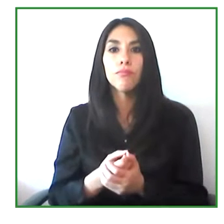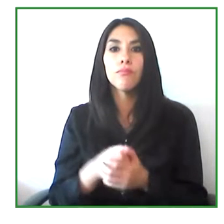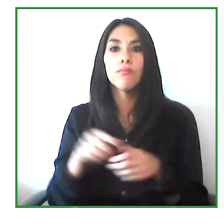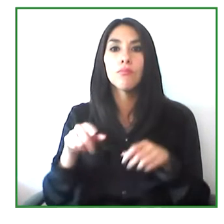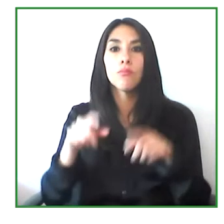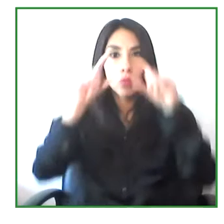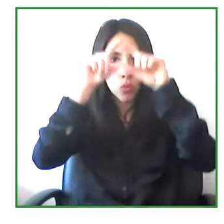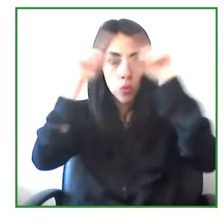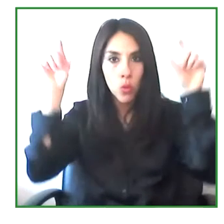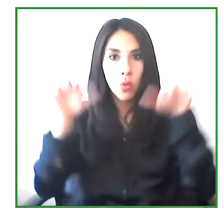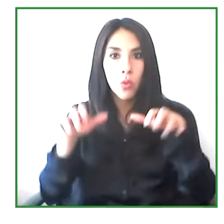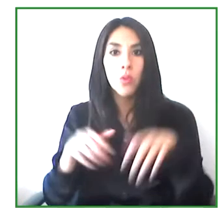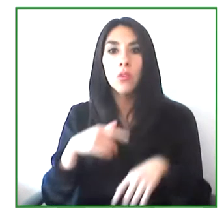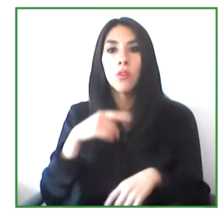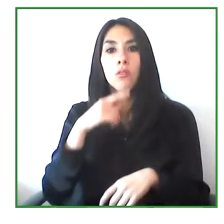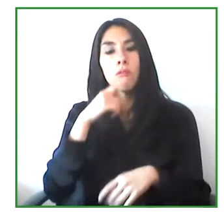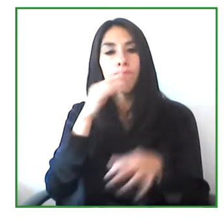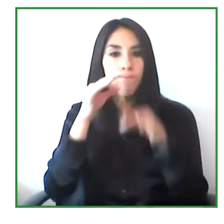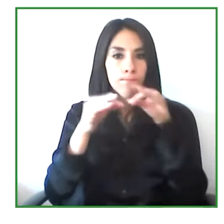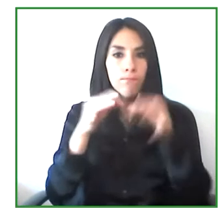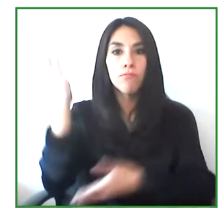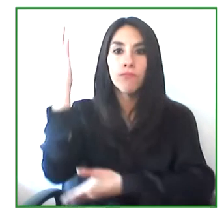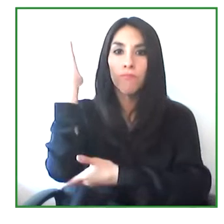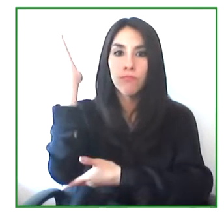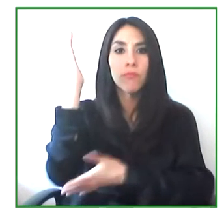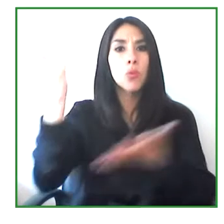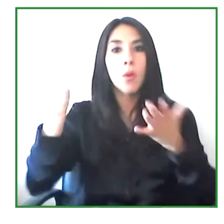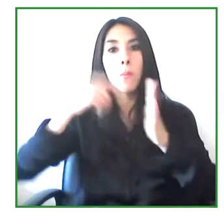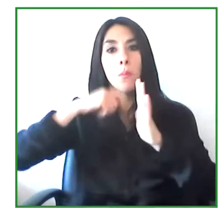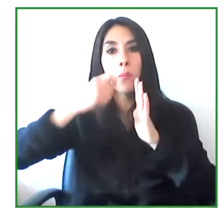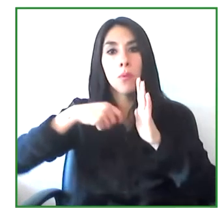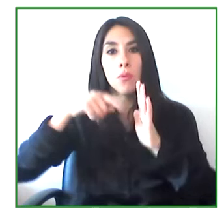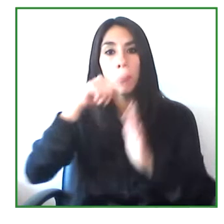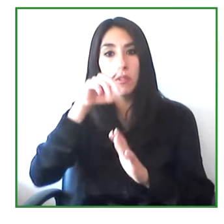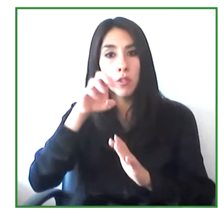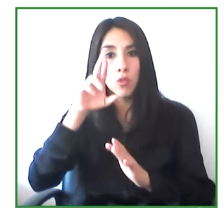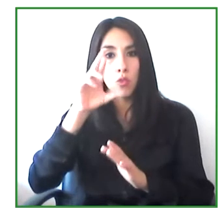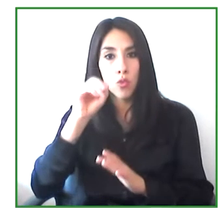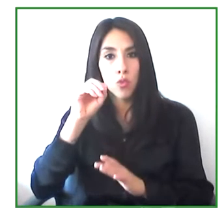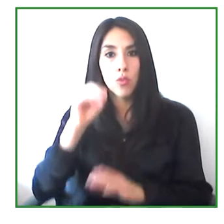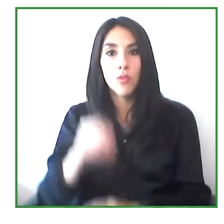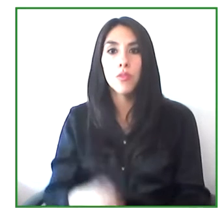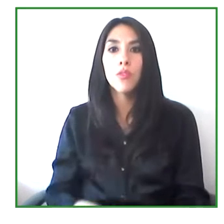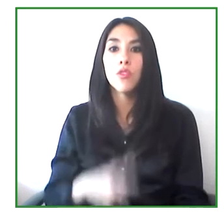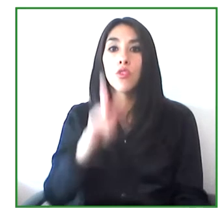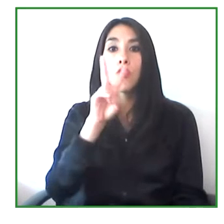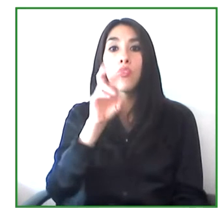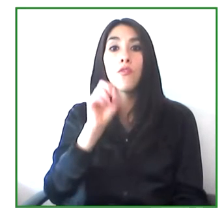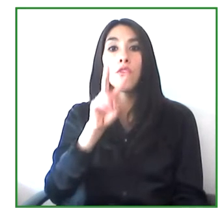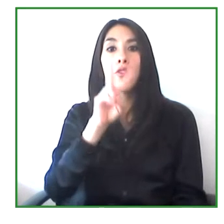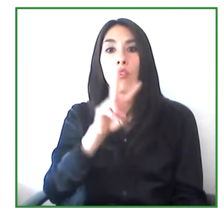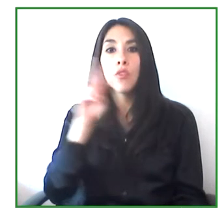within the Zero Project Conference for Latin America 2022. And here in person, after so much time,